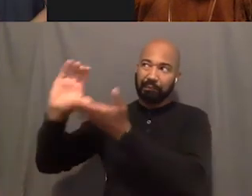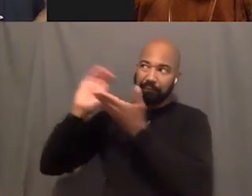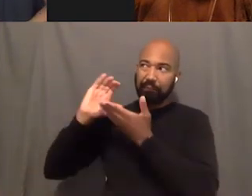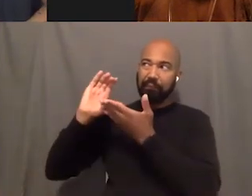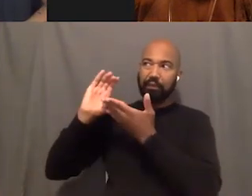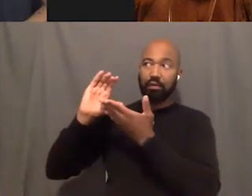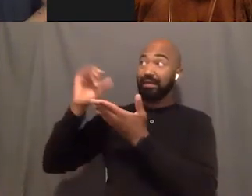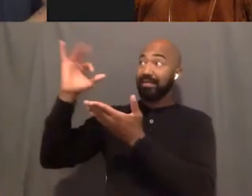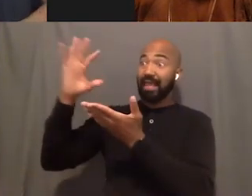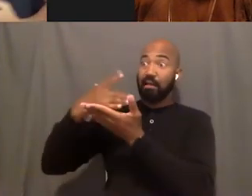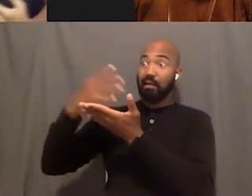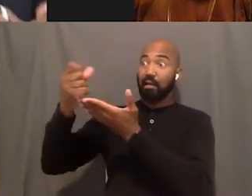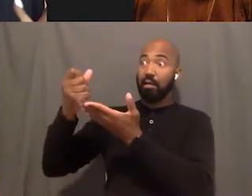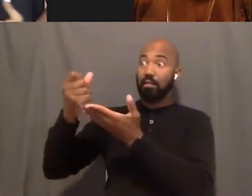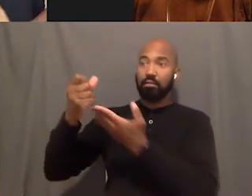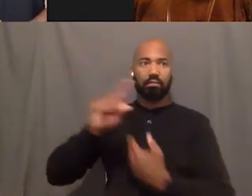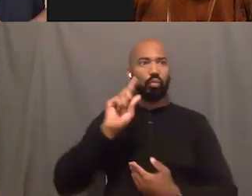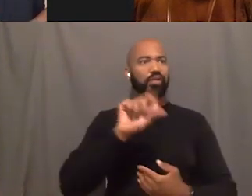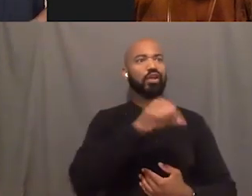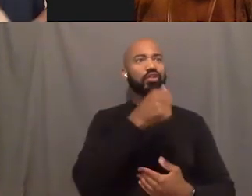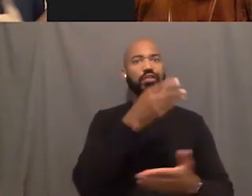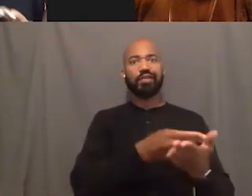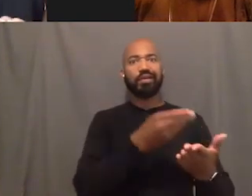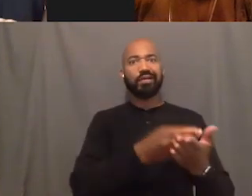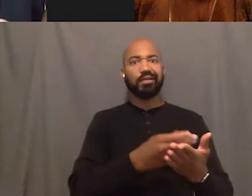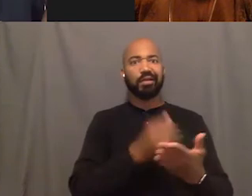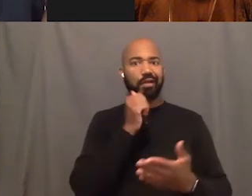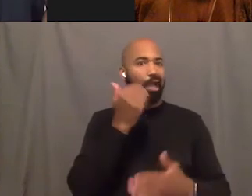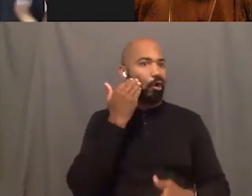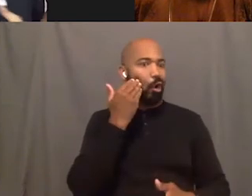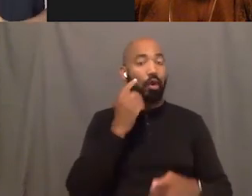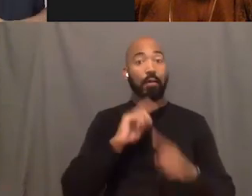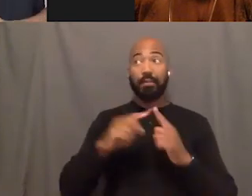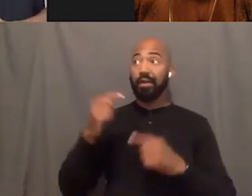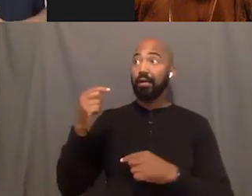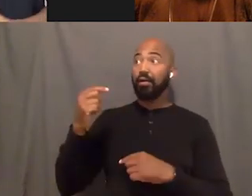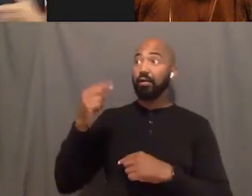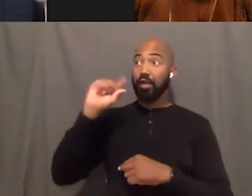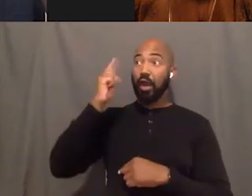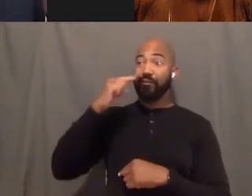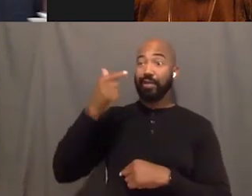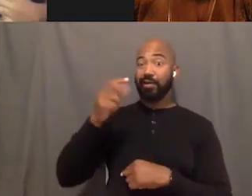And we lose so much of our, grants change every day and programs change.